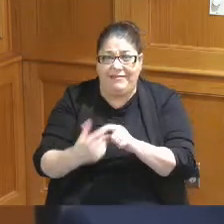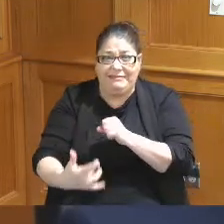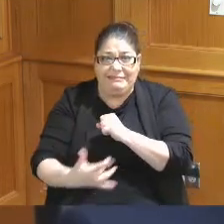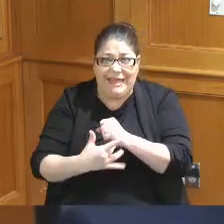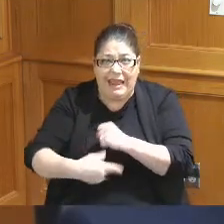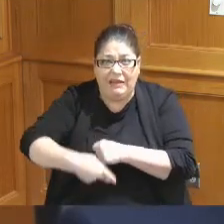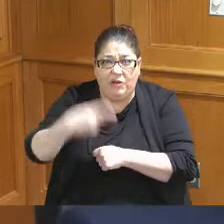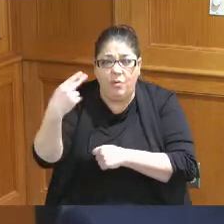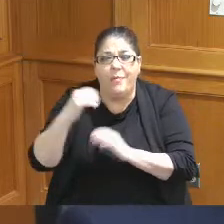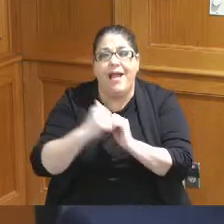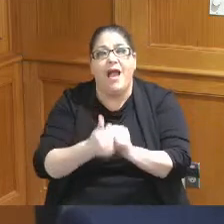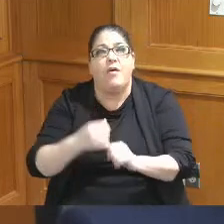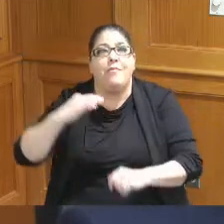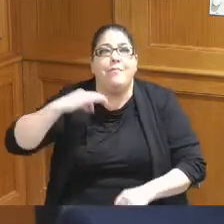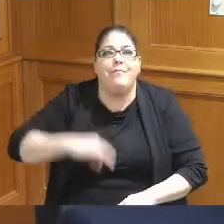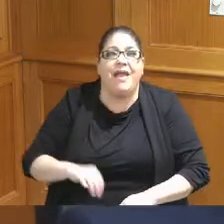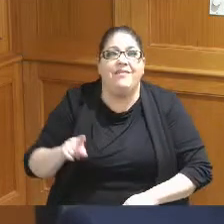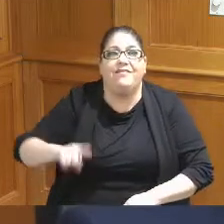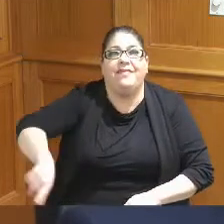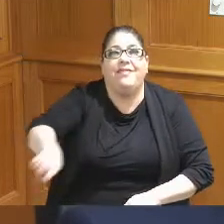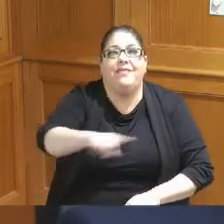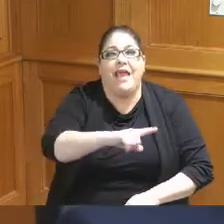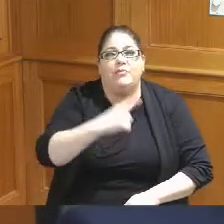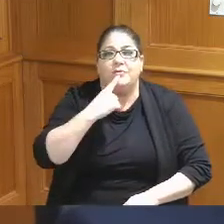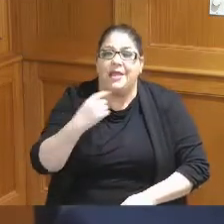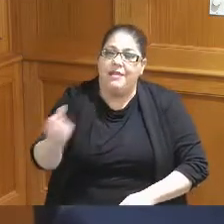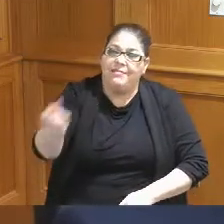to benefit their community in a way that gets them to affirmatively say yes we want to adopt